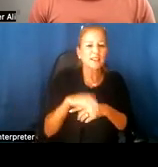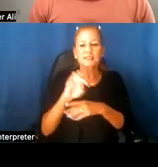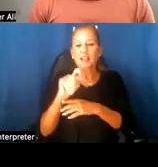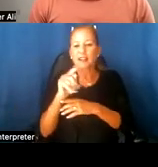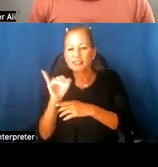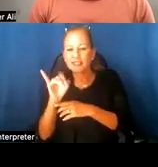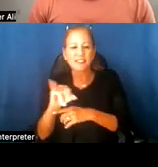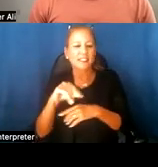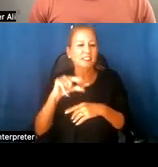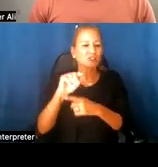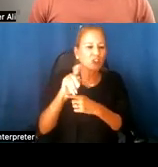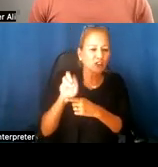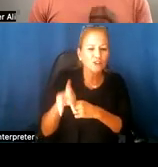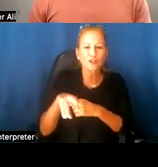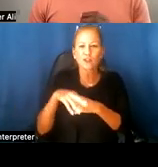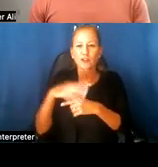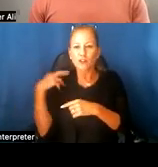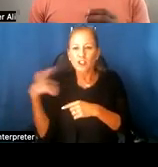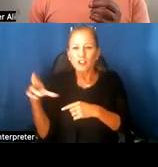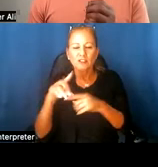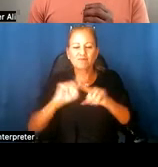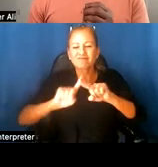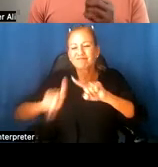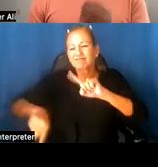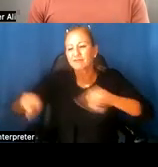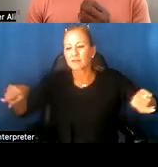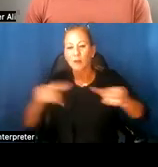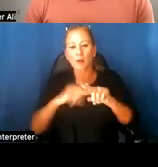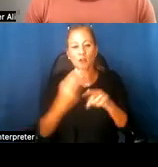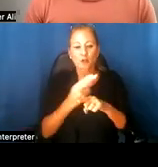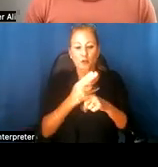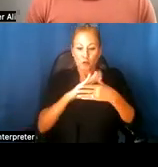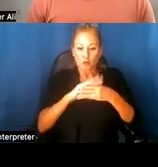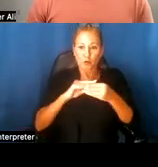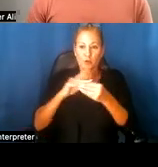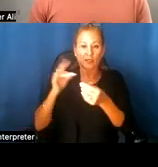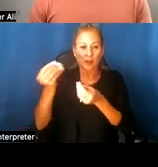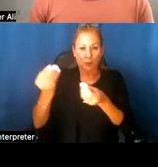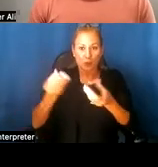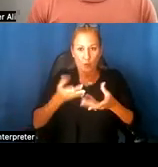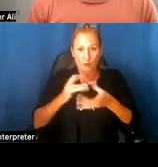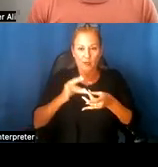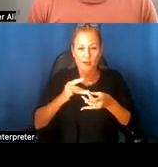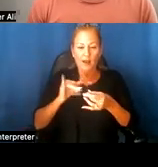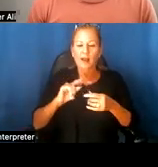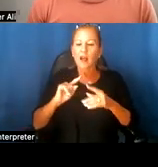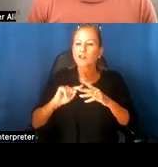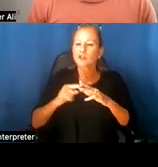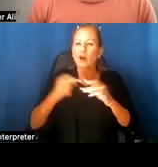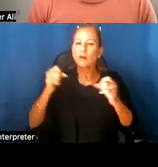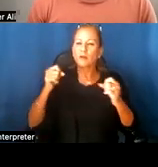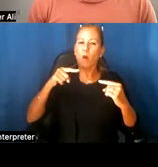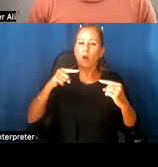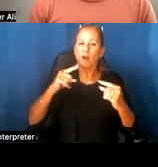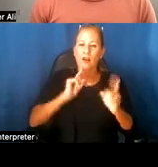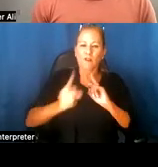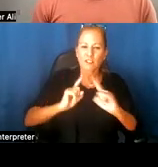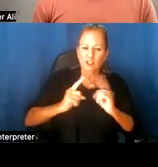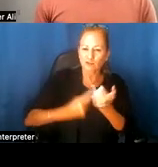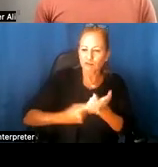religion, by using the stories that were told to us as activators for conversation and listening.